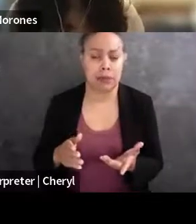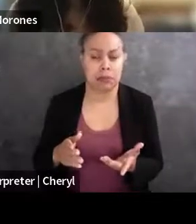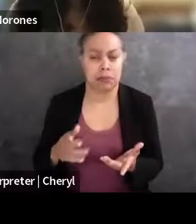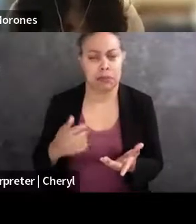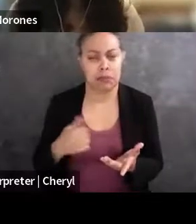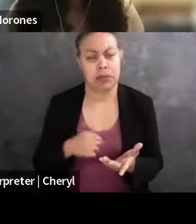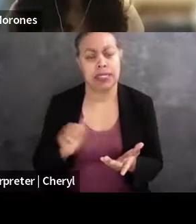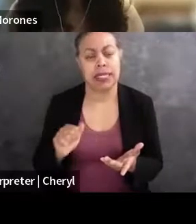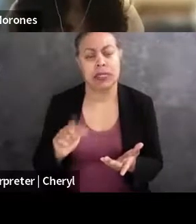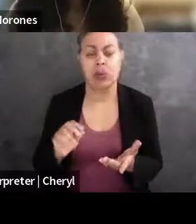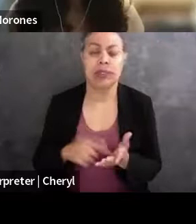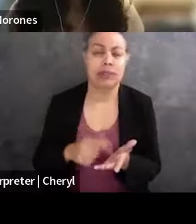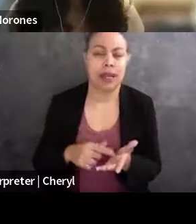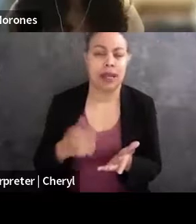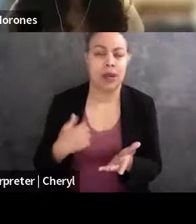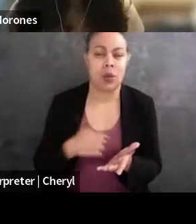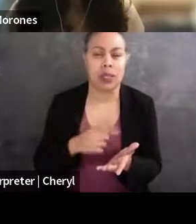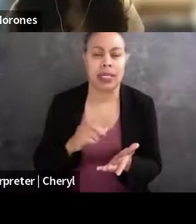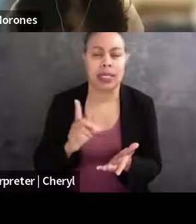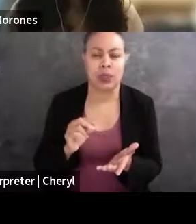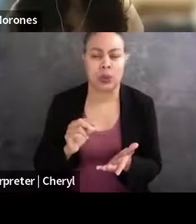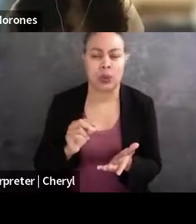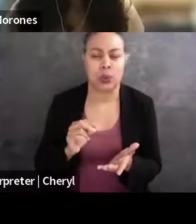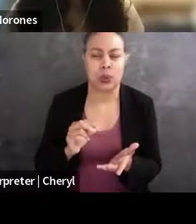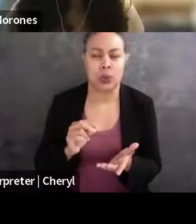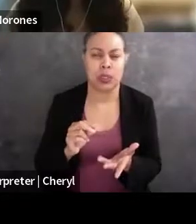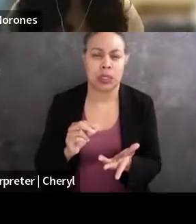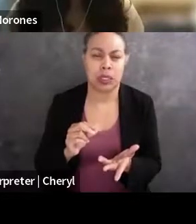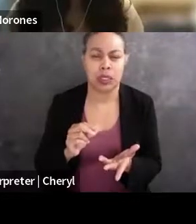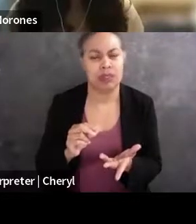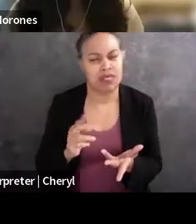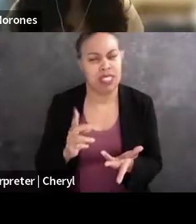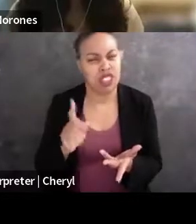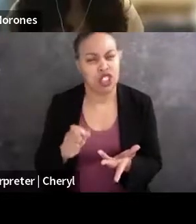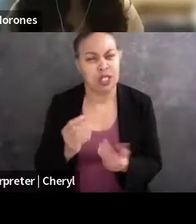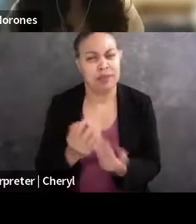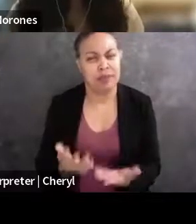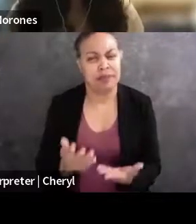sometimes we can do a disservice to our students who are, you know, considering this stuff to be like, you have to make all your career choices based